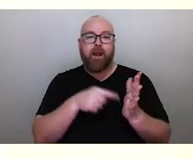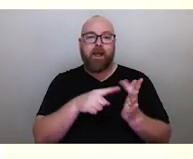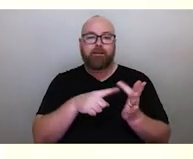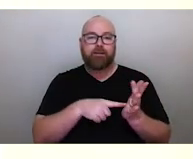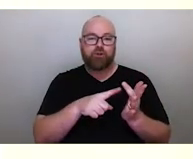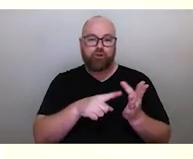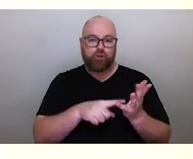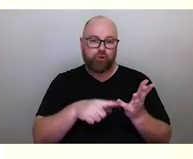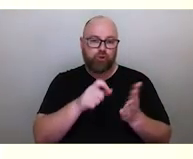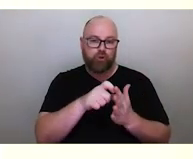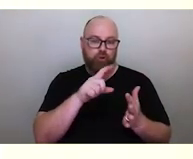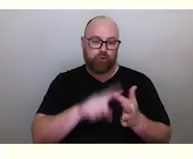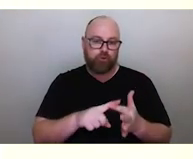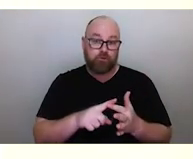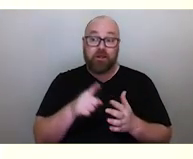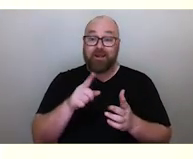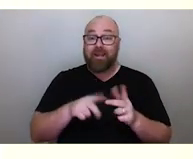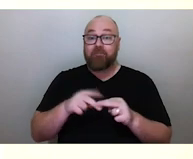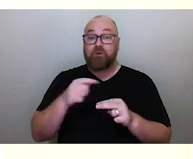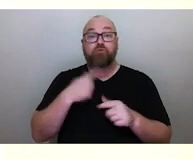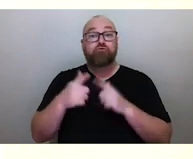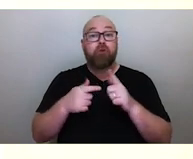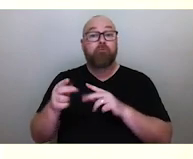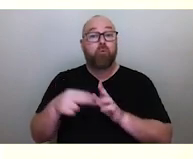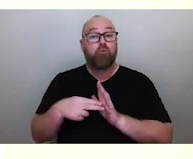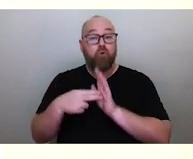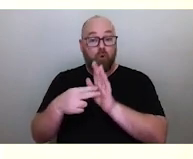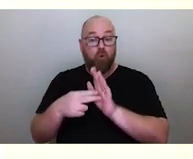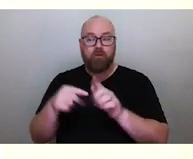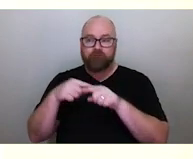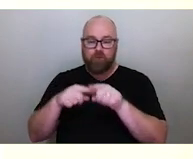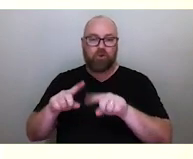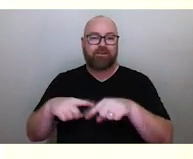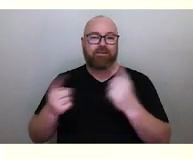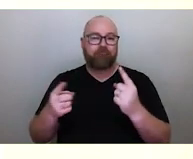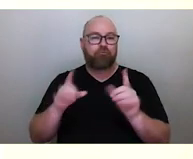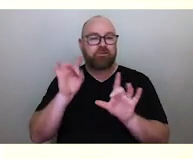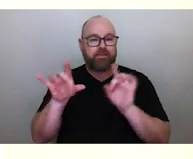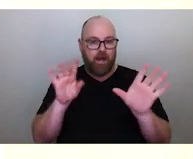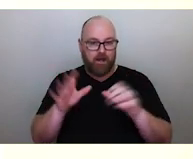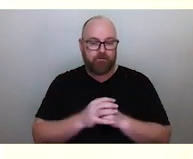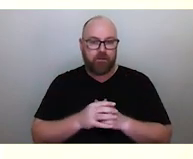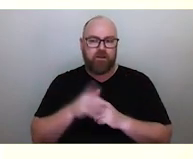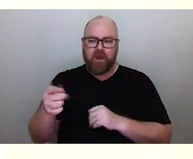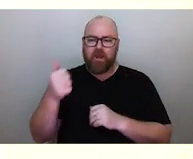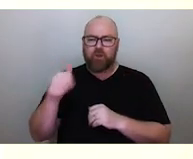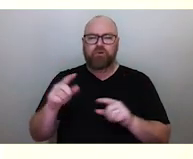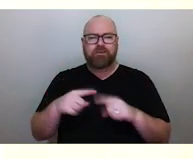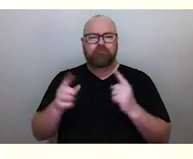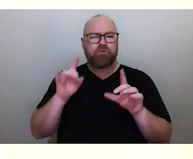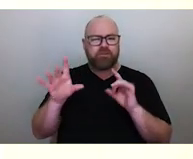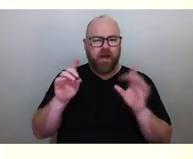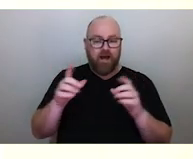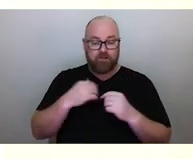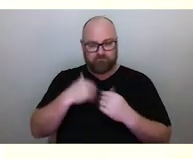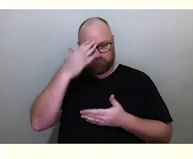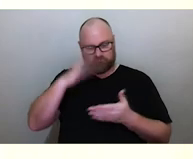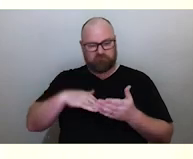you need to use a different set of stars. In the Torres Strait, they use a constellation of stars. It's very familiar to me being American.